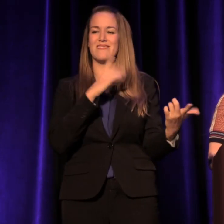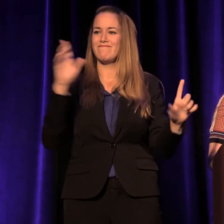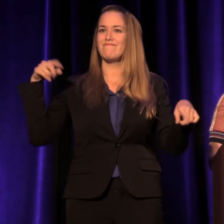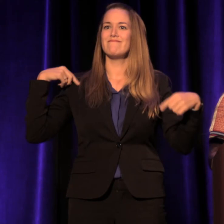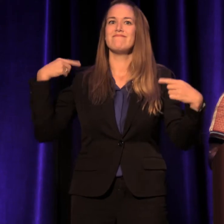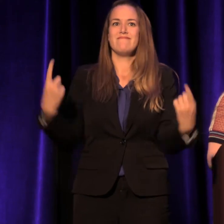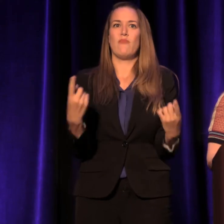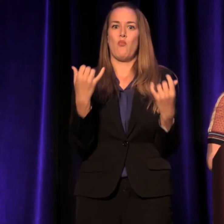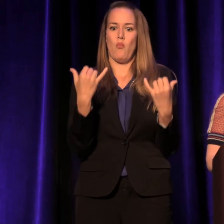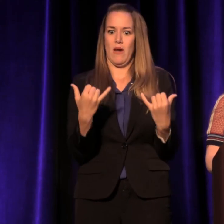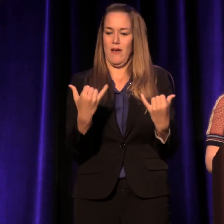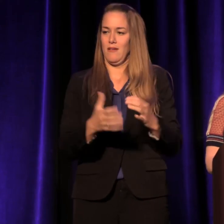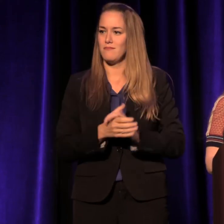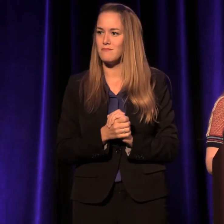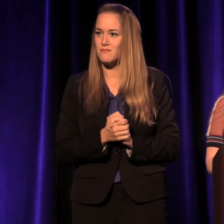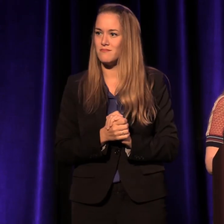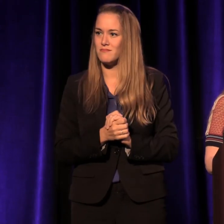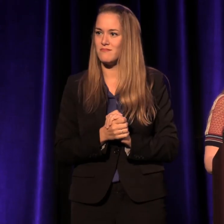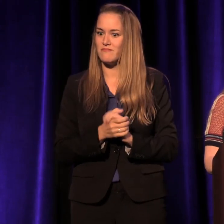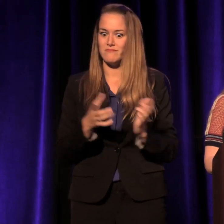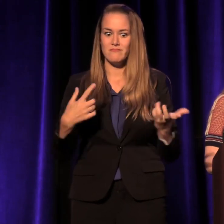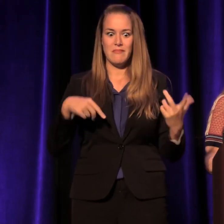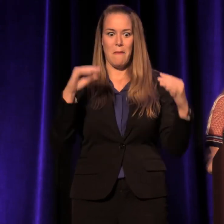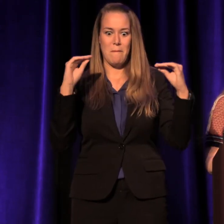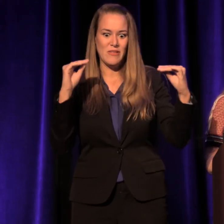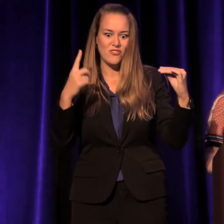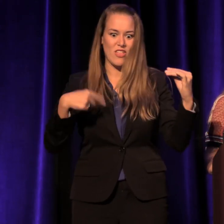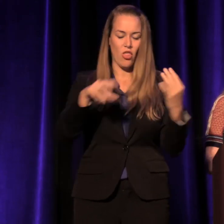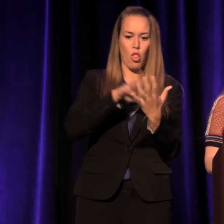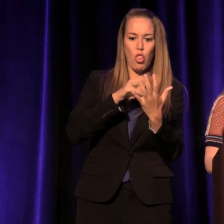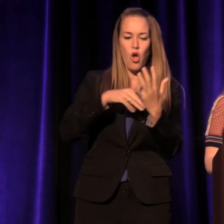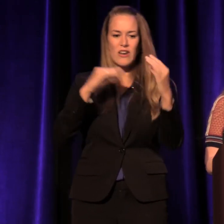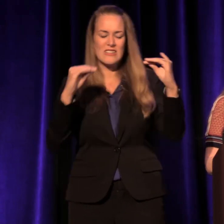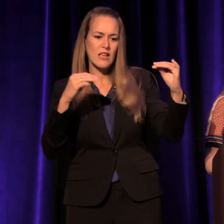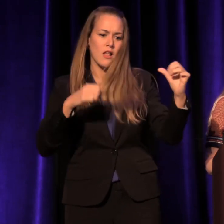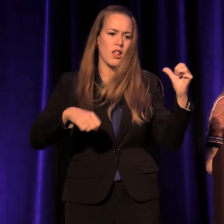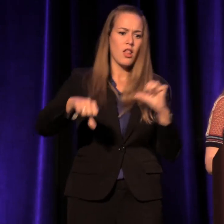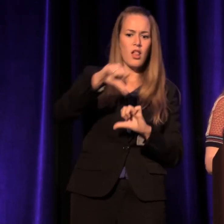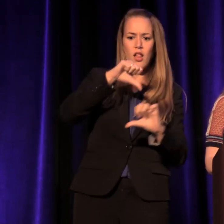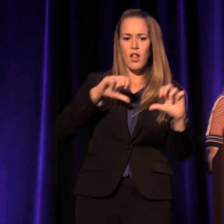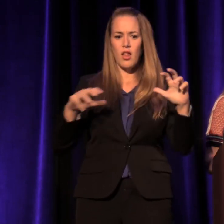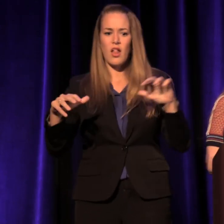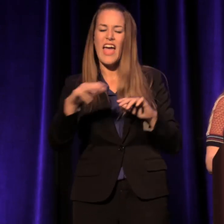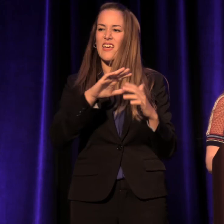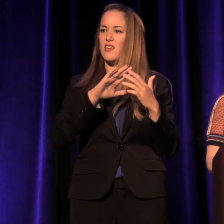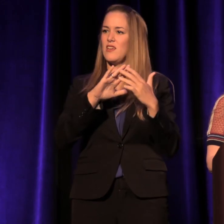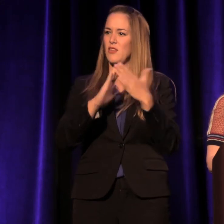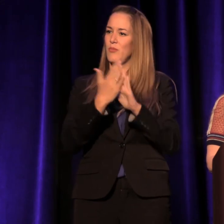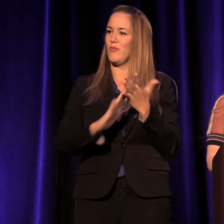Right now, teaching and learning in a community college classroom.